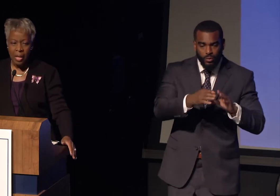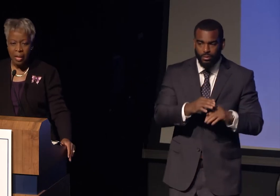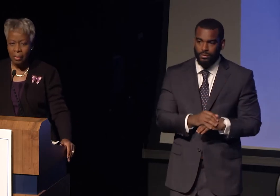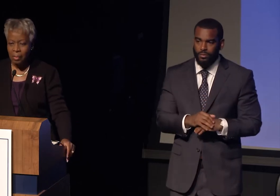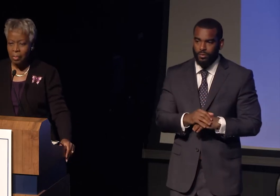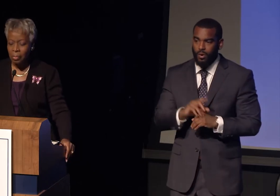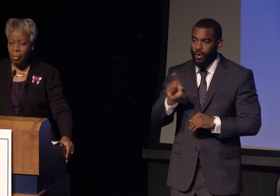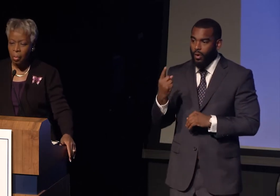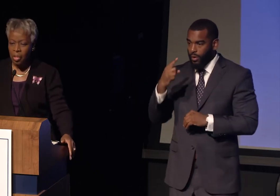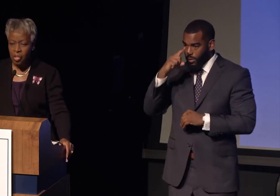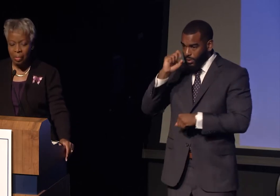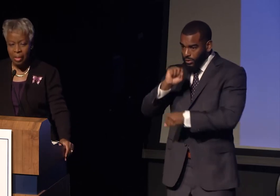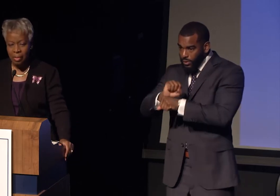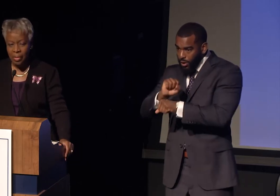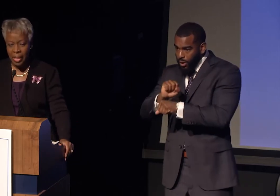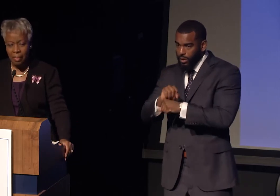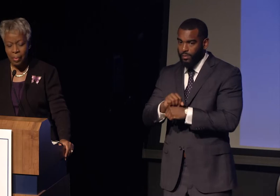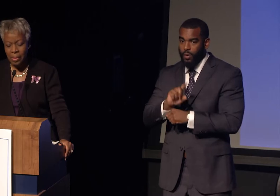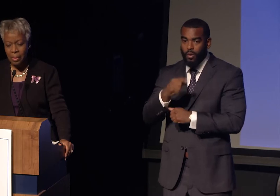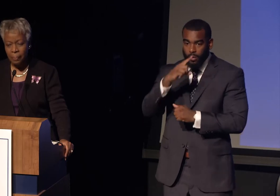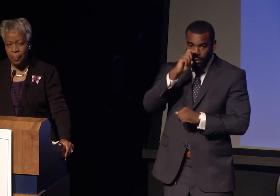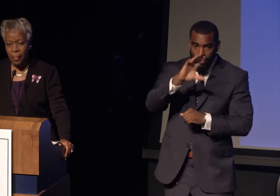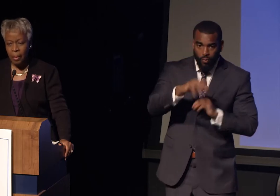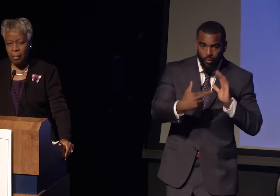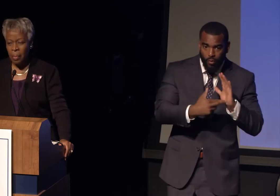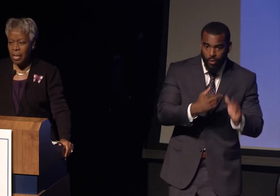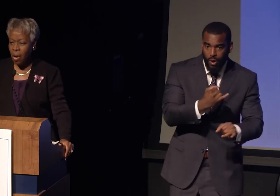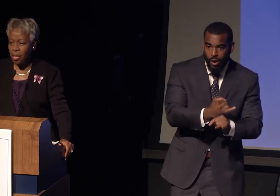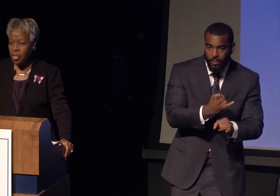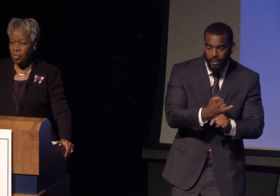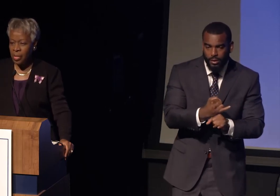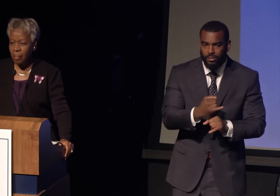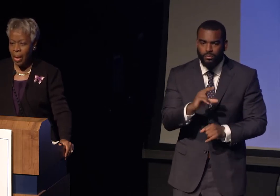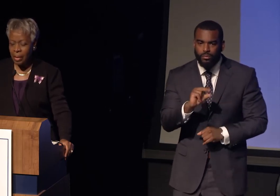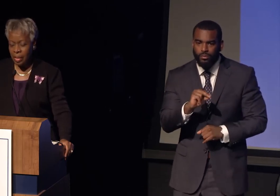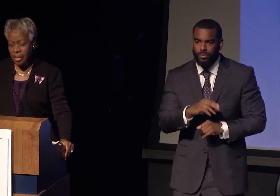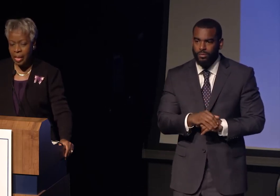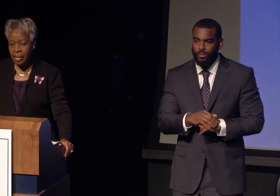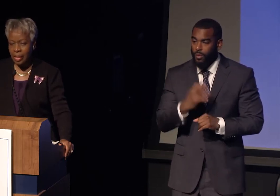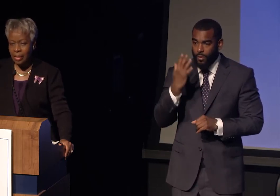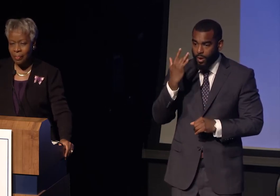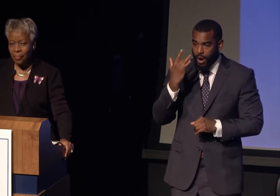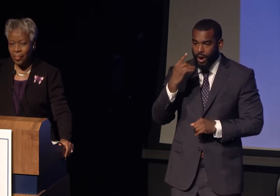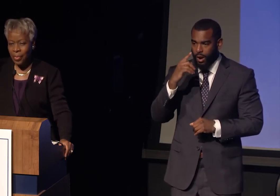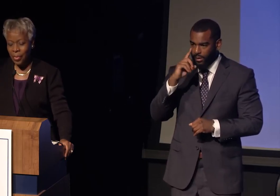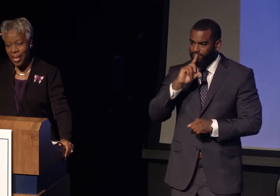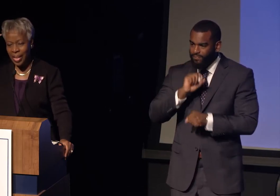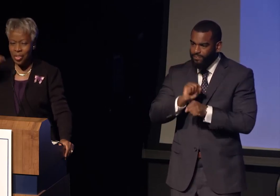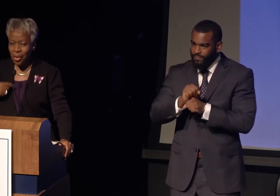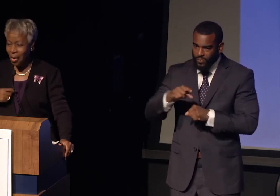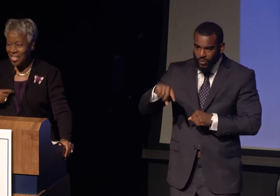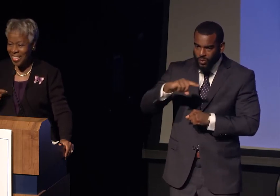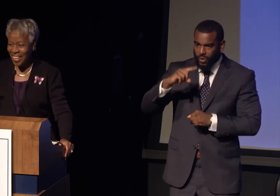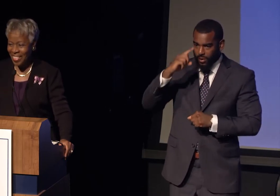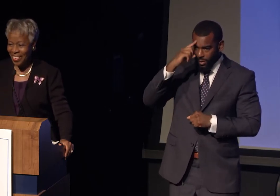or the role you play on your campus. But because you connected your head and heart together